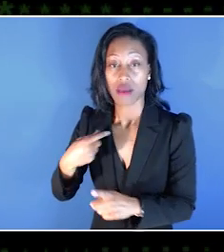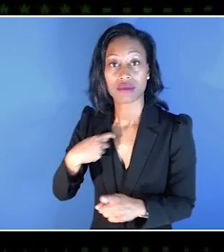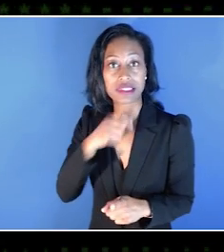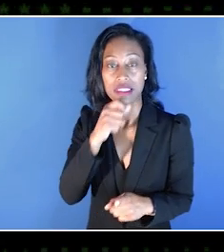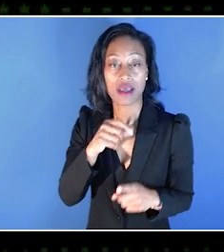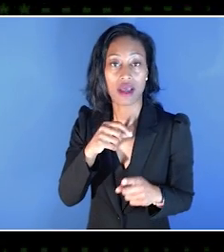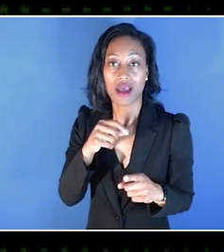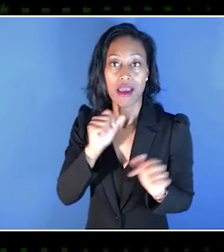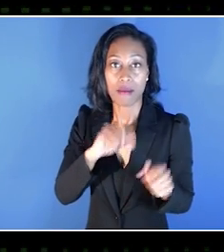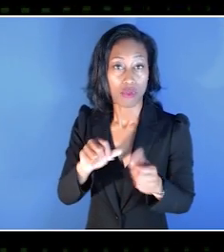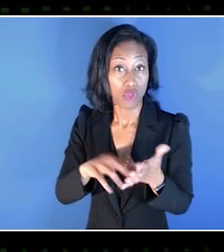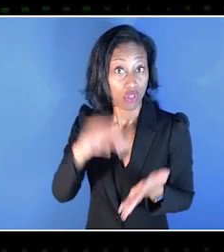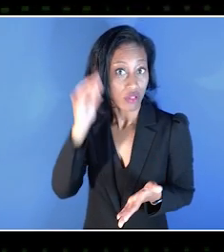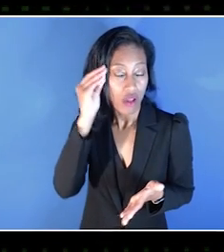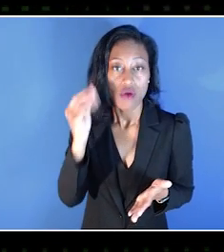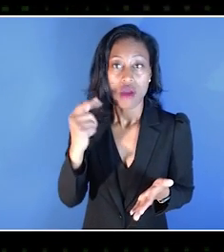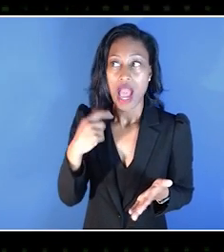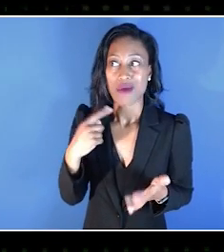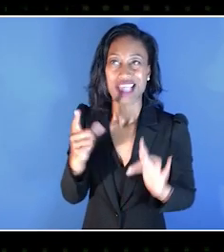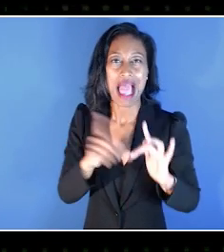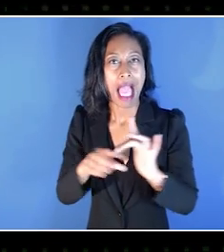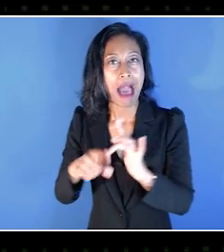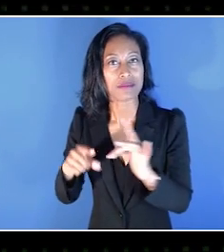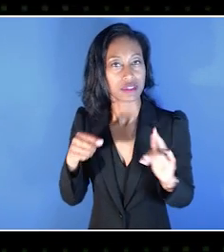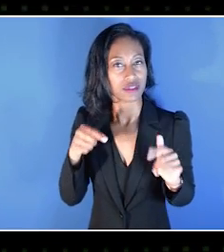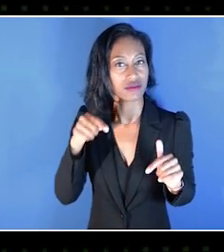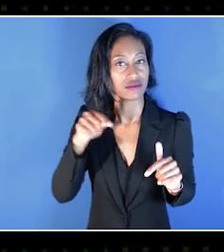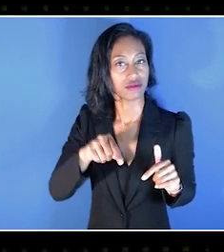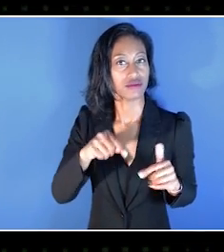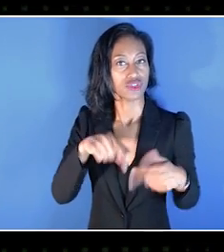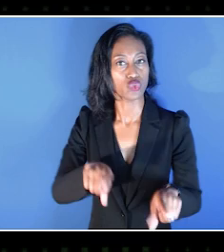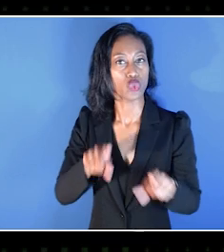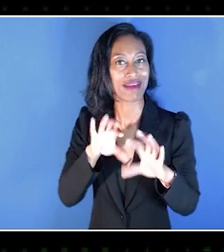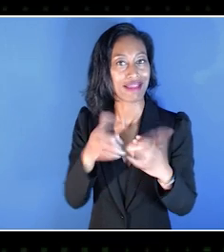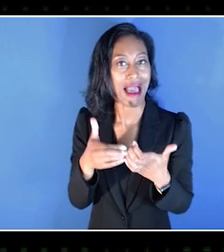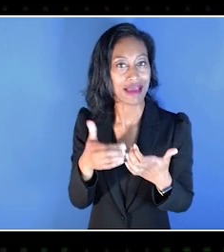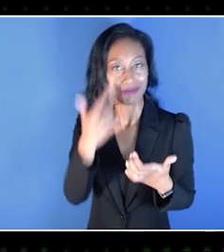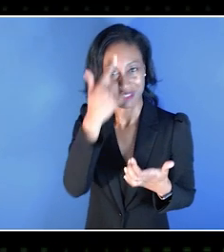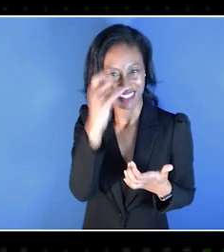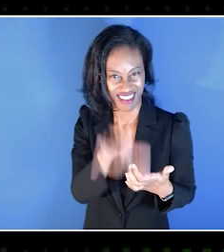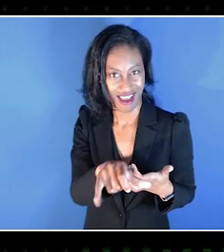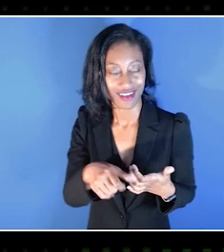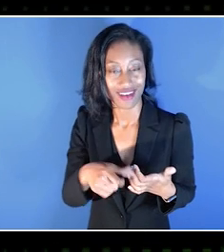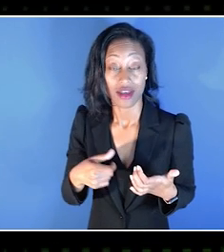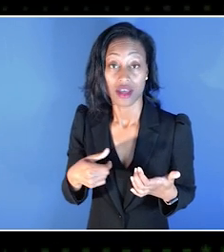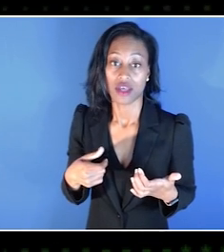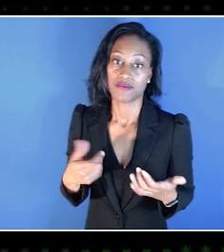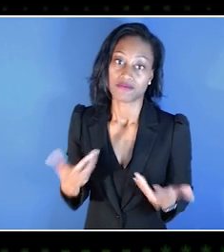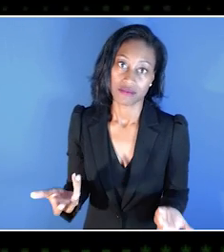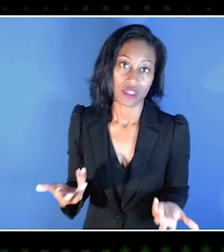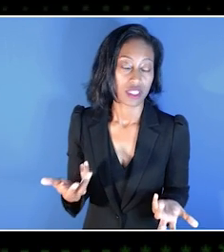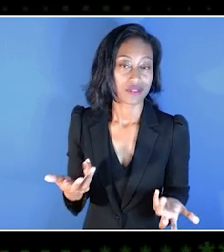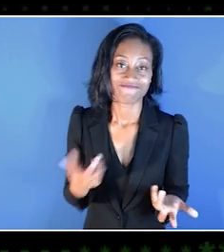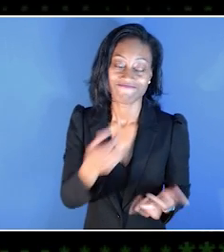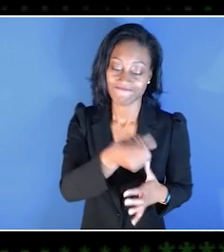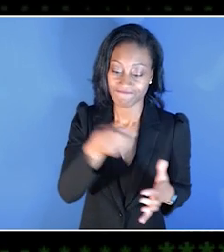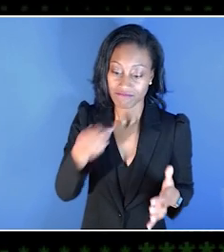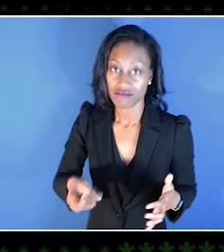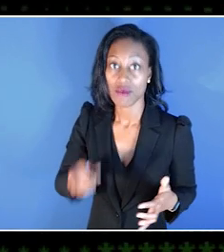that I was always, like kind of absent in class physically, and I had to be home schooled.